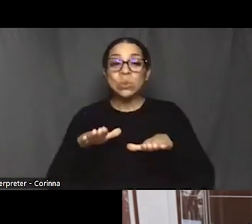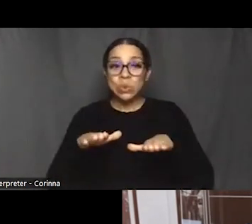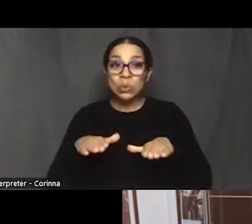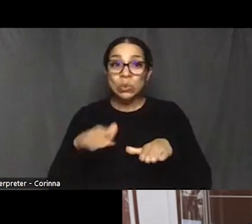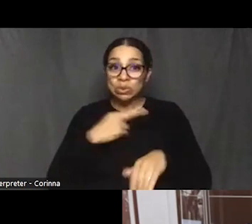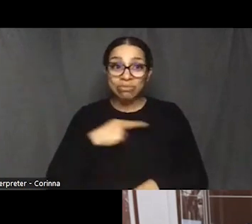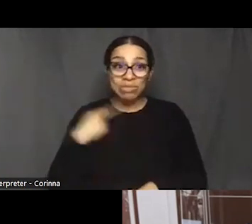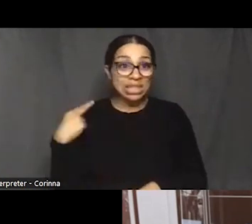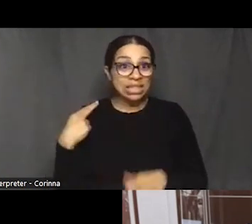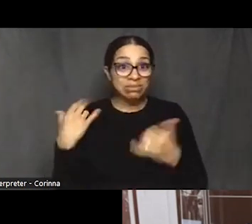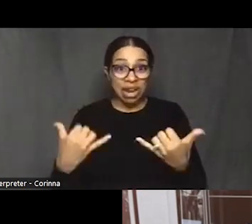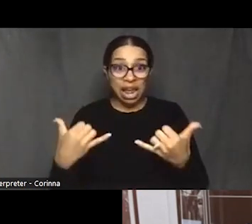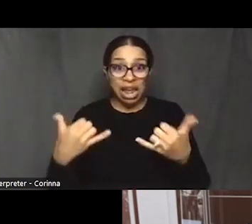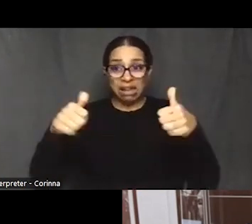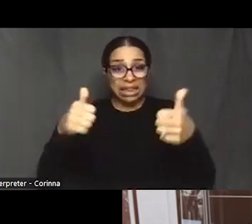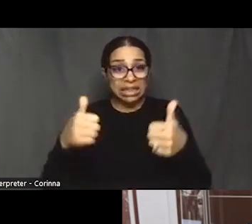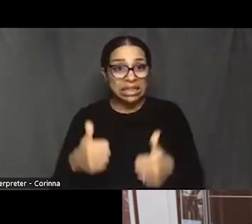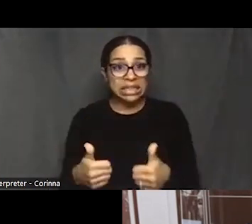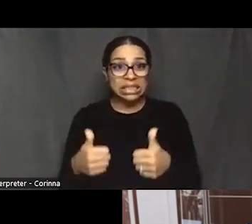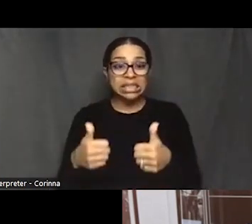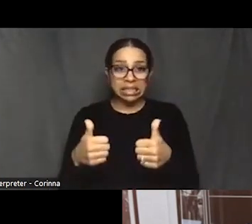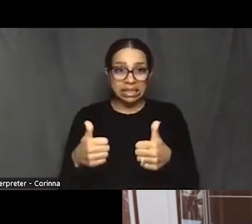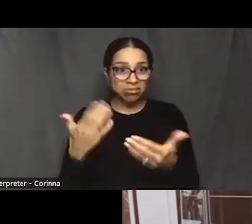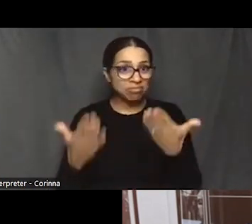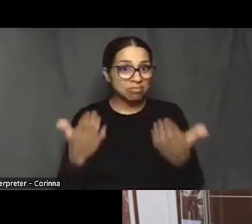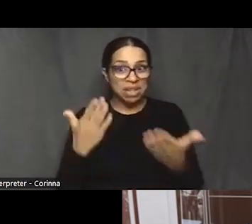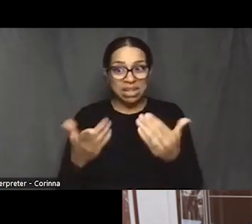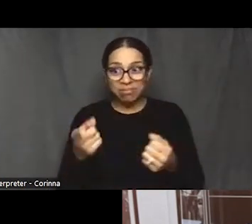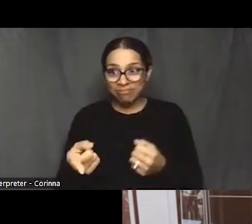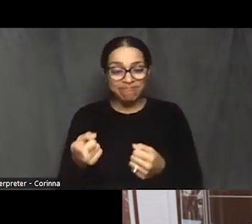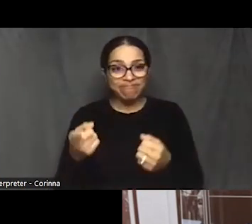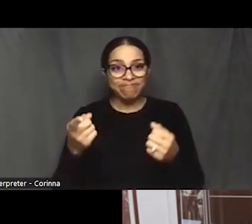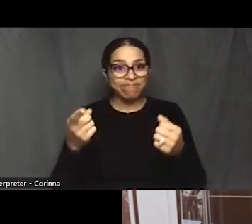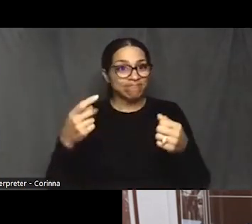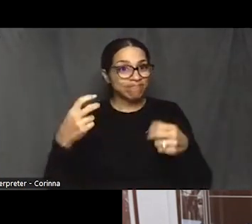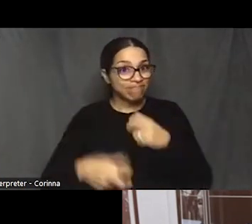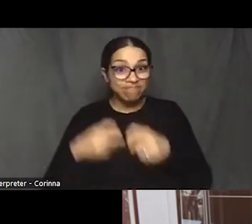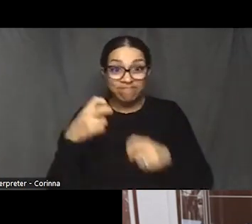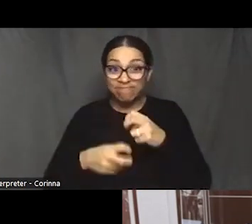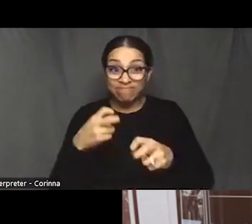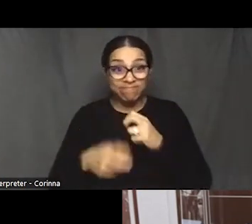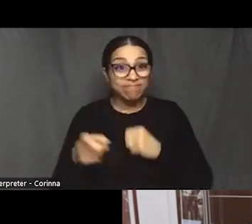And I'm not quite sure why we continue to be the people in power.